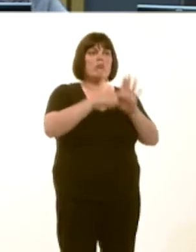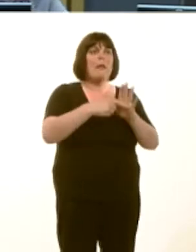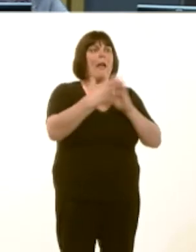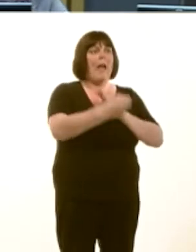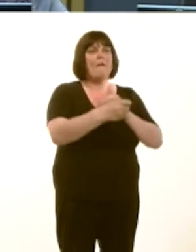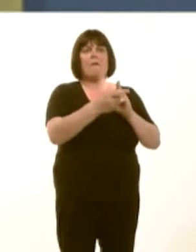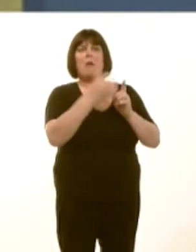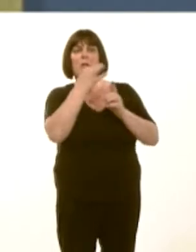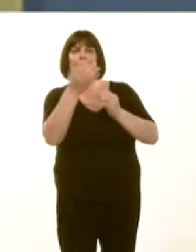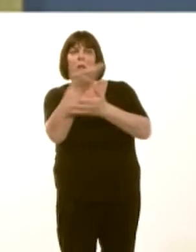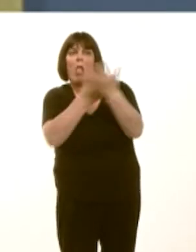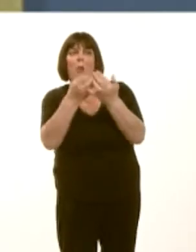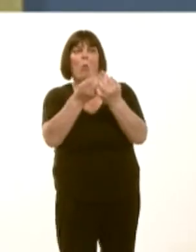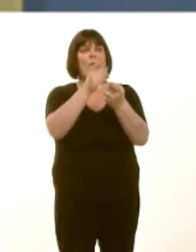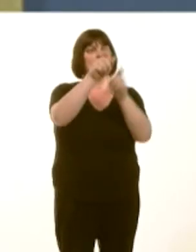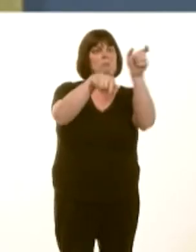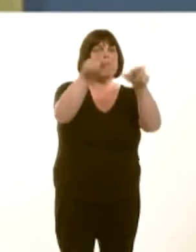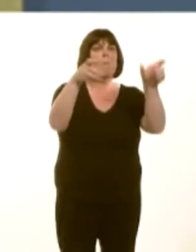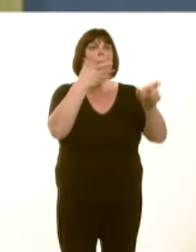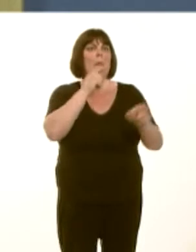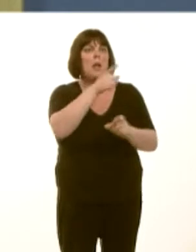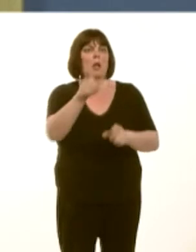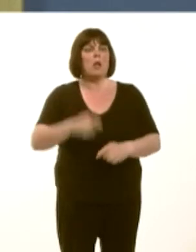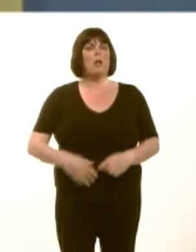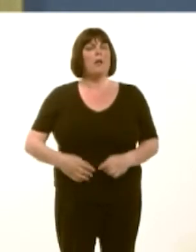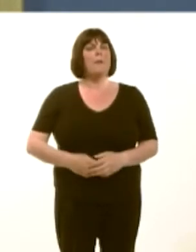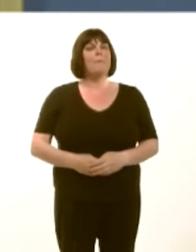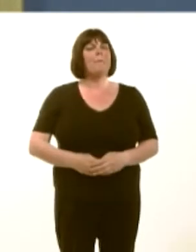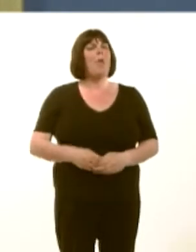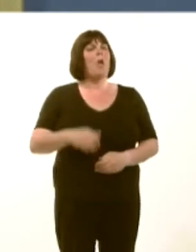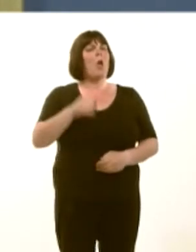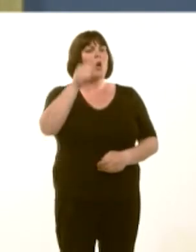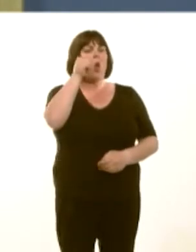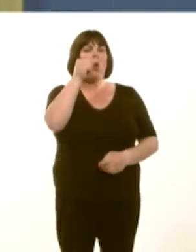I hear what you say about updates due, First Minister, but would you agree with me that